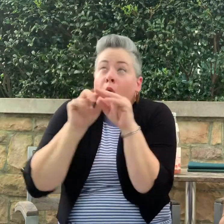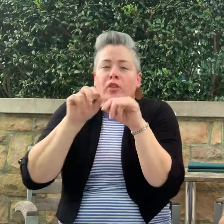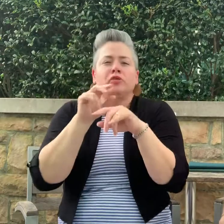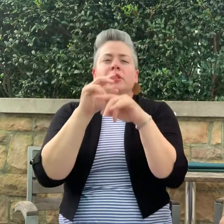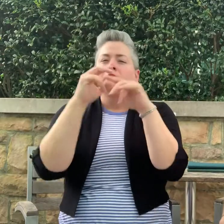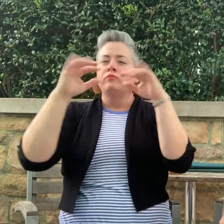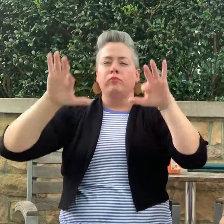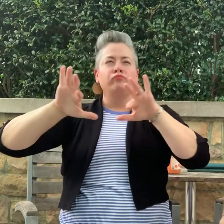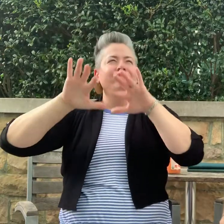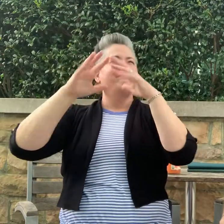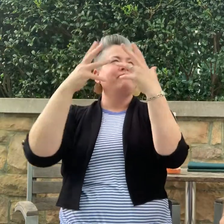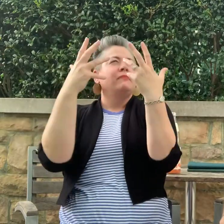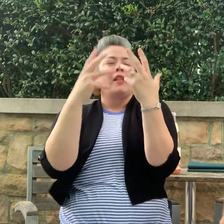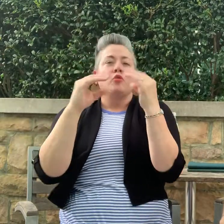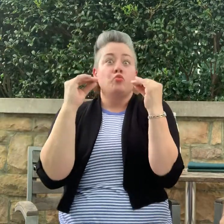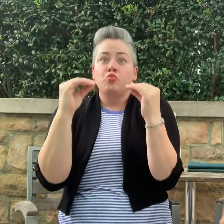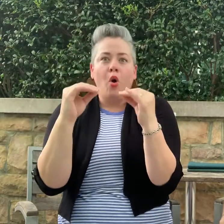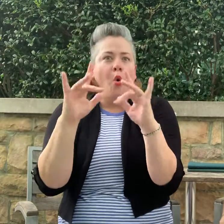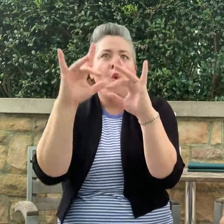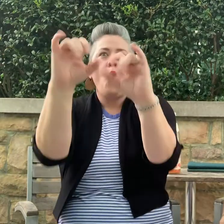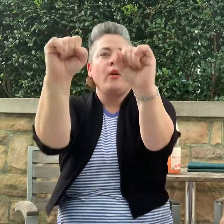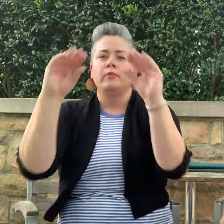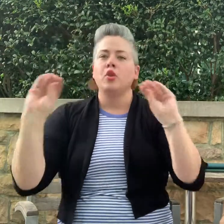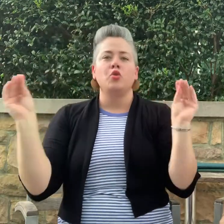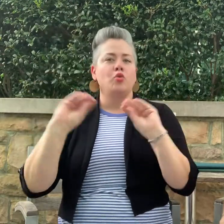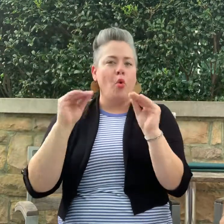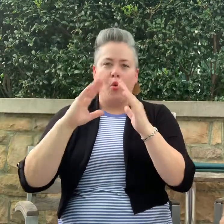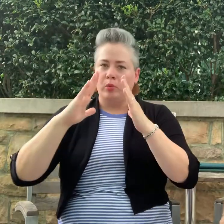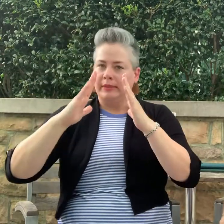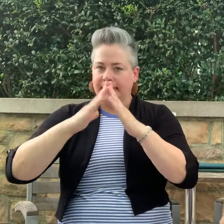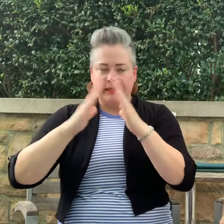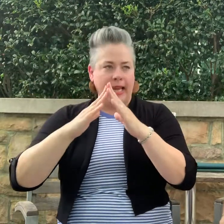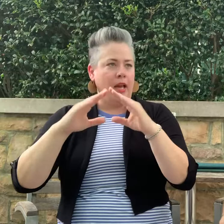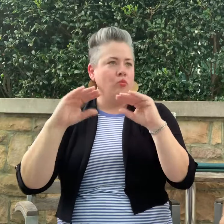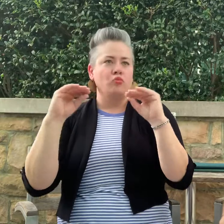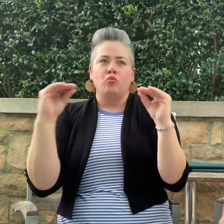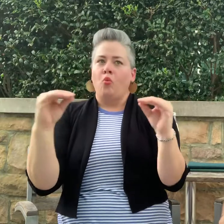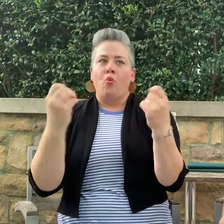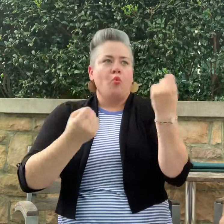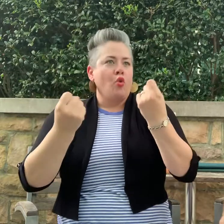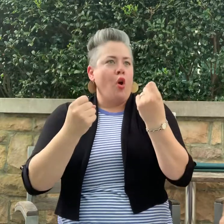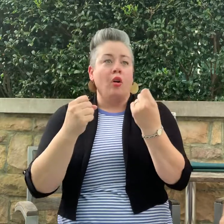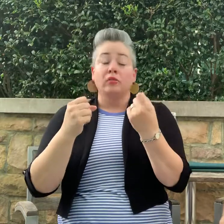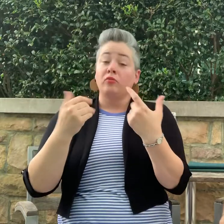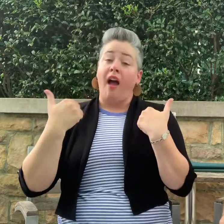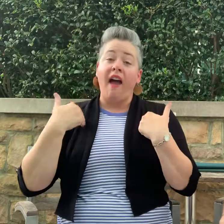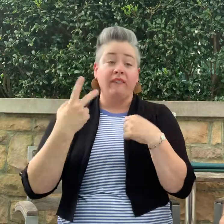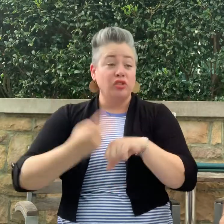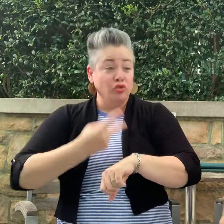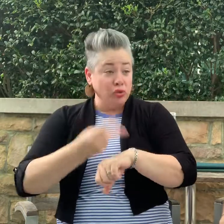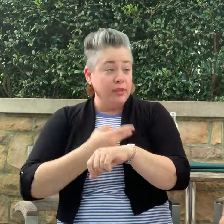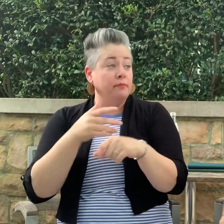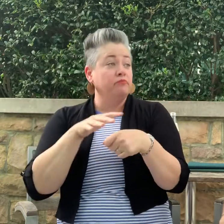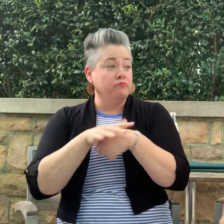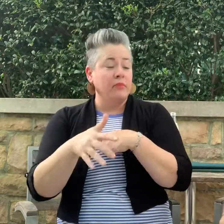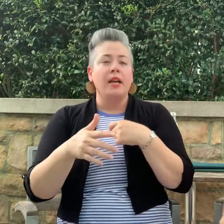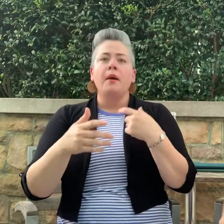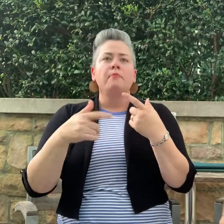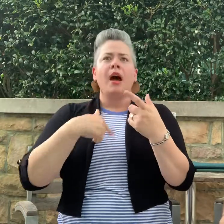On the Healy Pass, there are no towns, it is quite desolate. There were sheep that we saw. But nothing else.